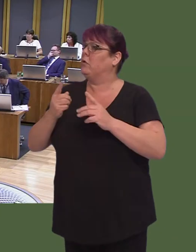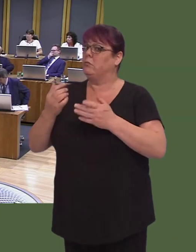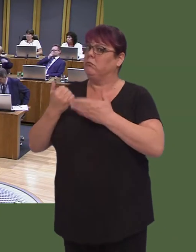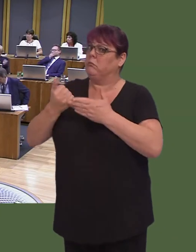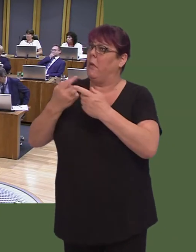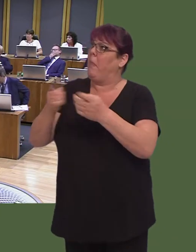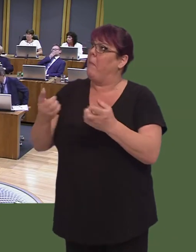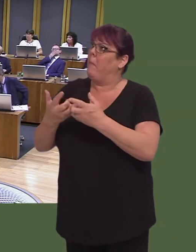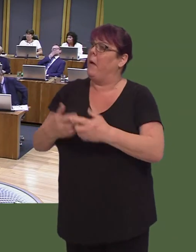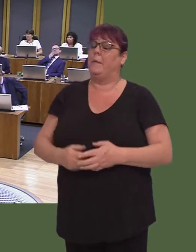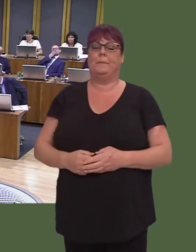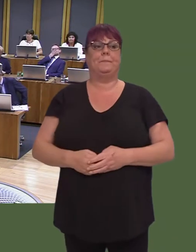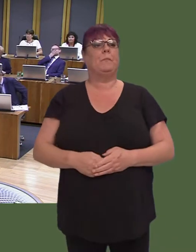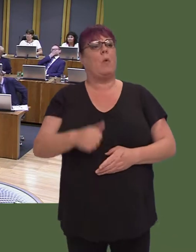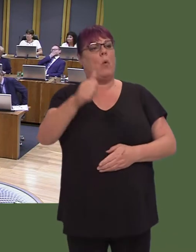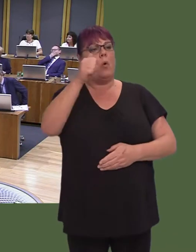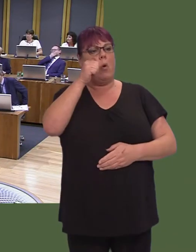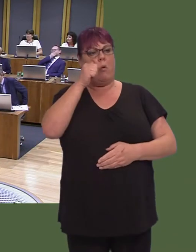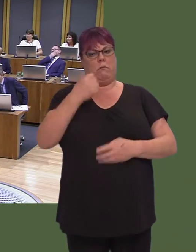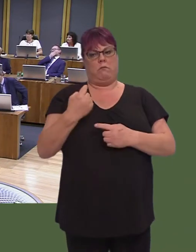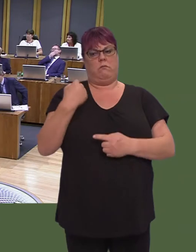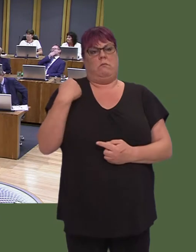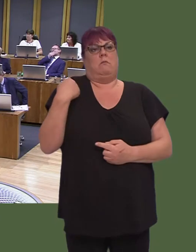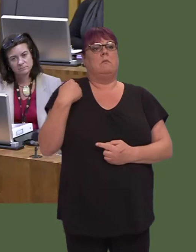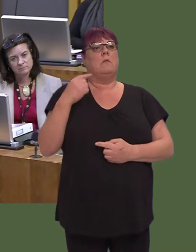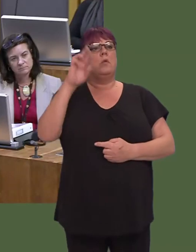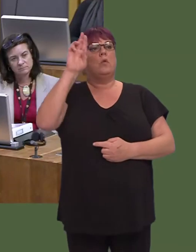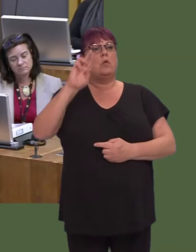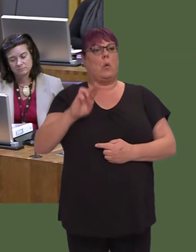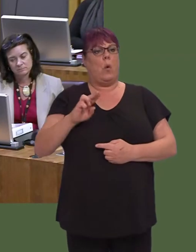Welsh has been compulsory up to the age of 16 in schools since the early 1990s, we cannot